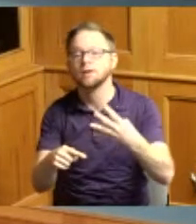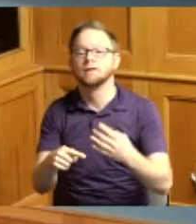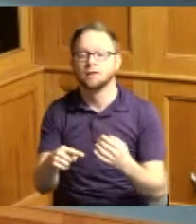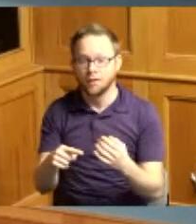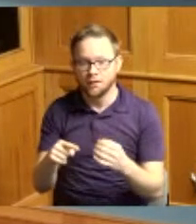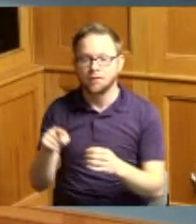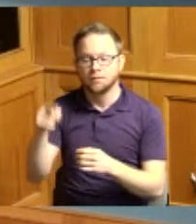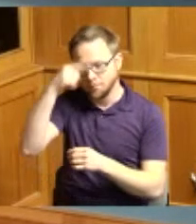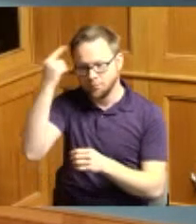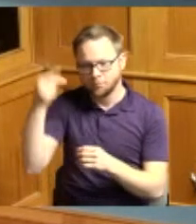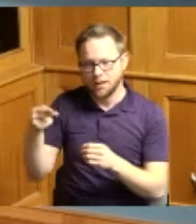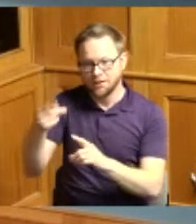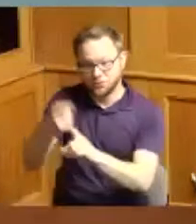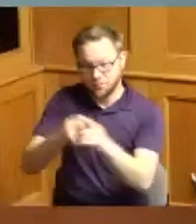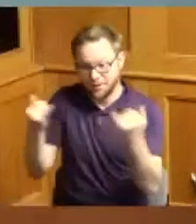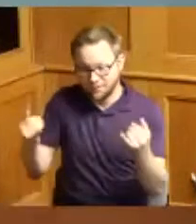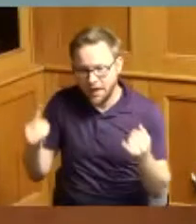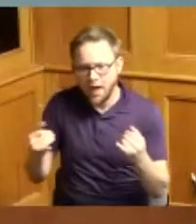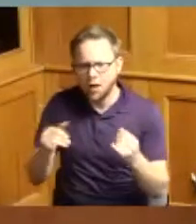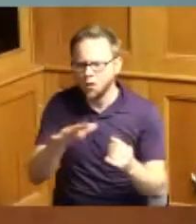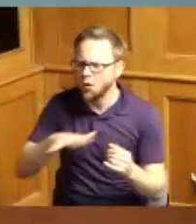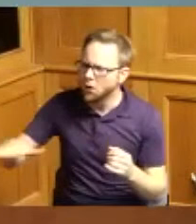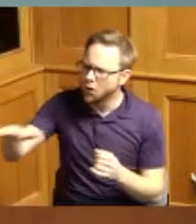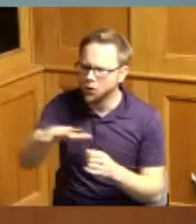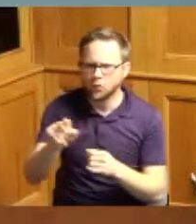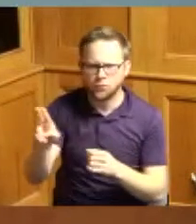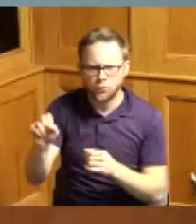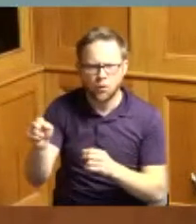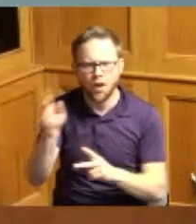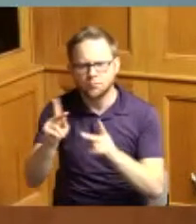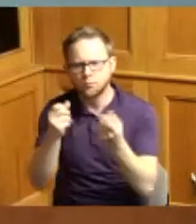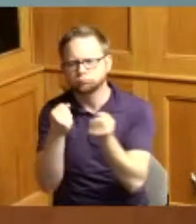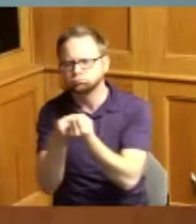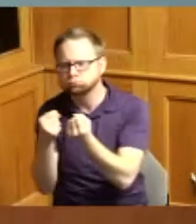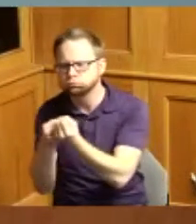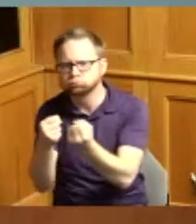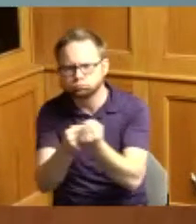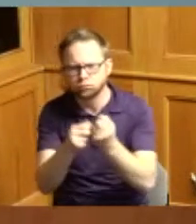Month garner support throughout the country as people of all ethnic and social backgrounds